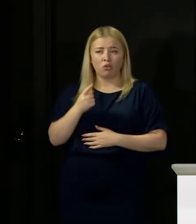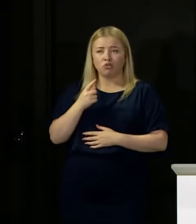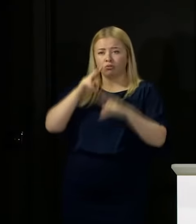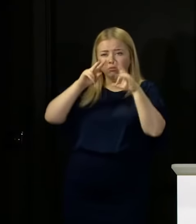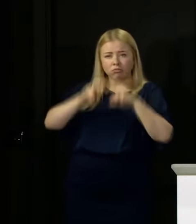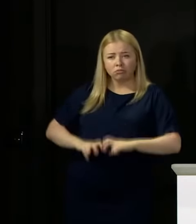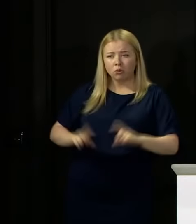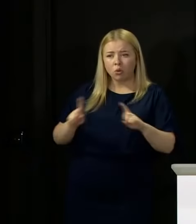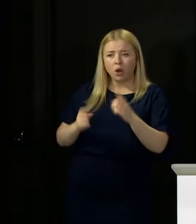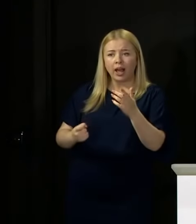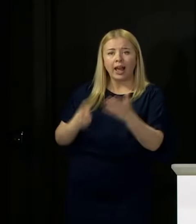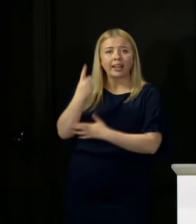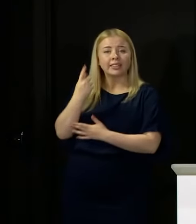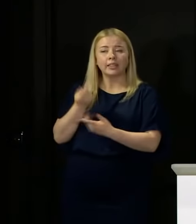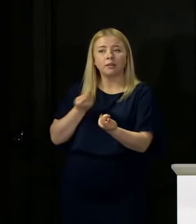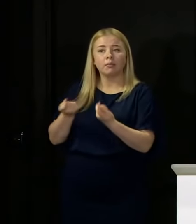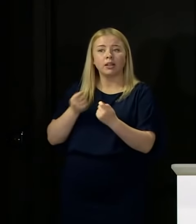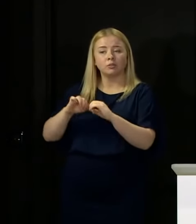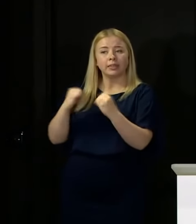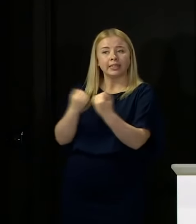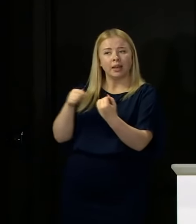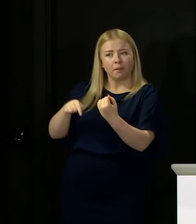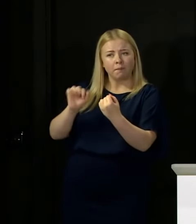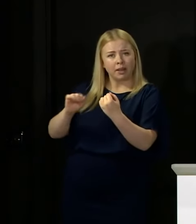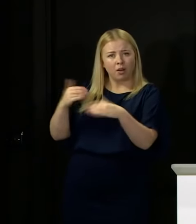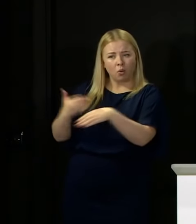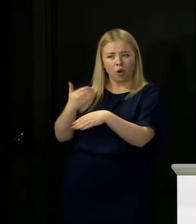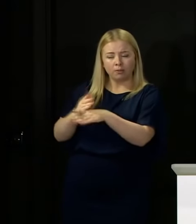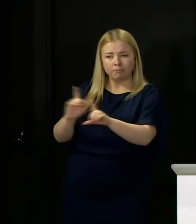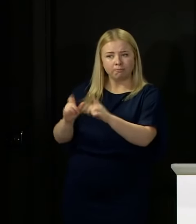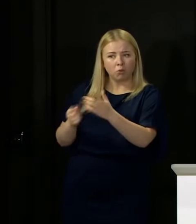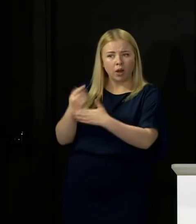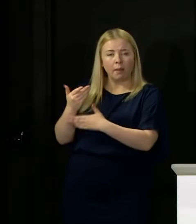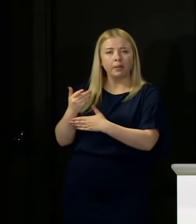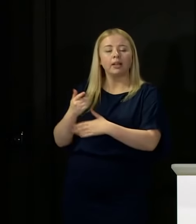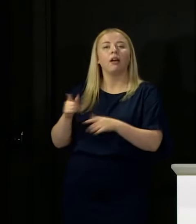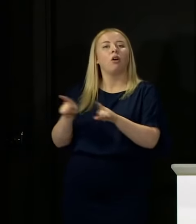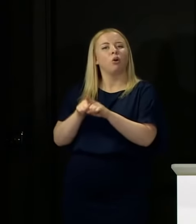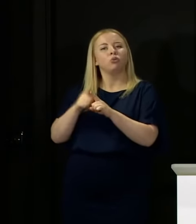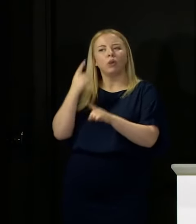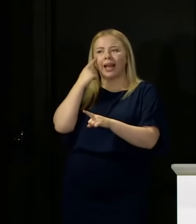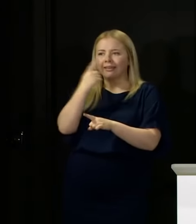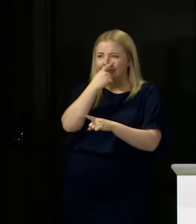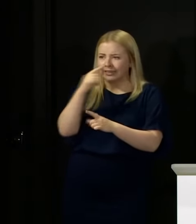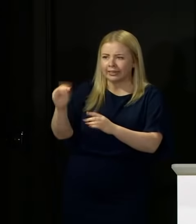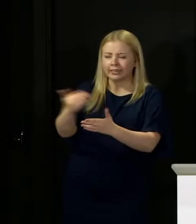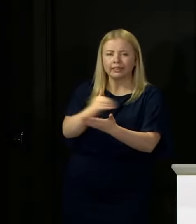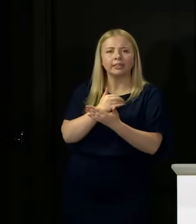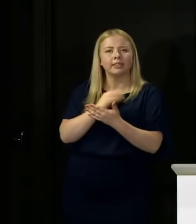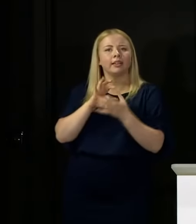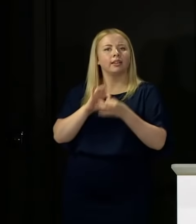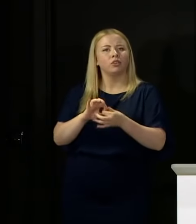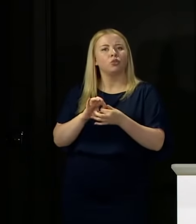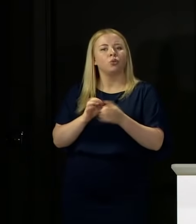incident management team is doing, looking at the evidence that is available to us about the cases in Aberdeen.